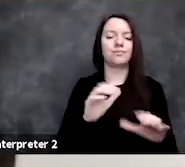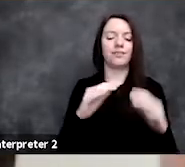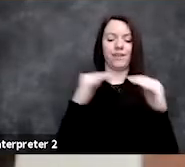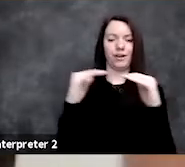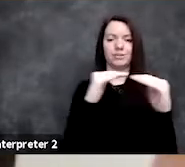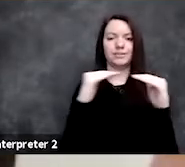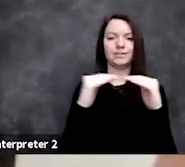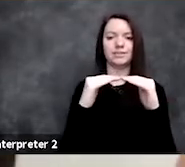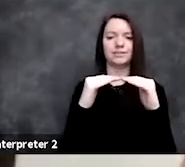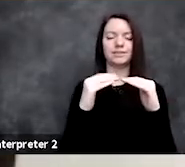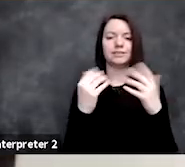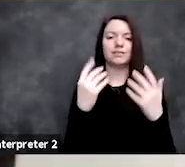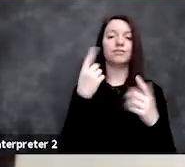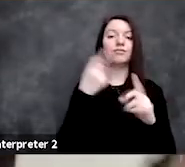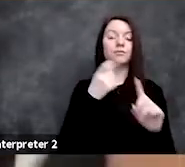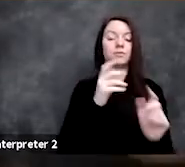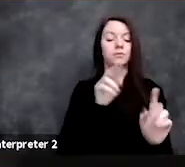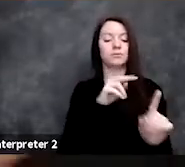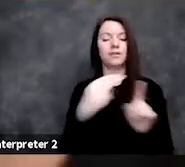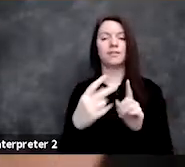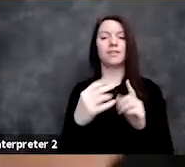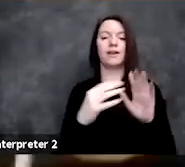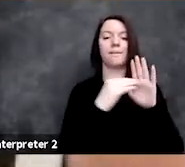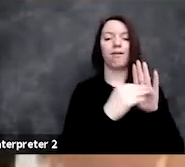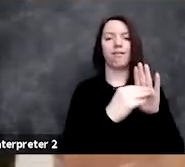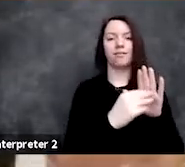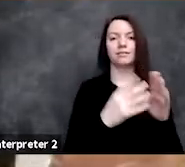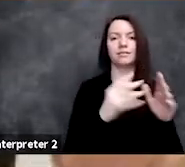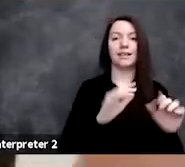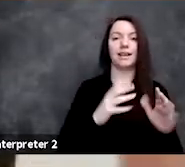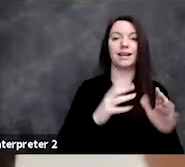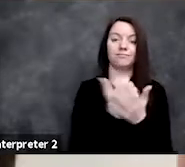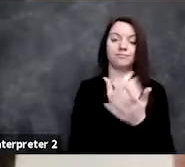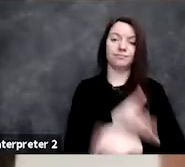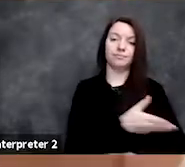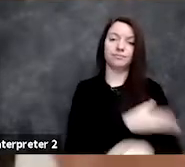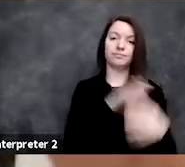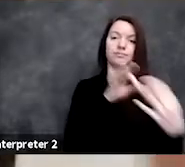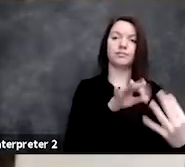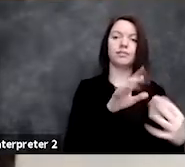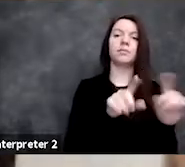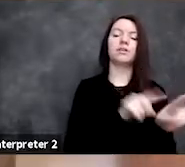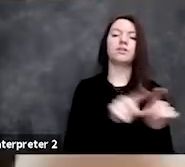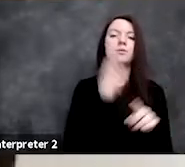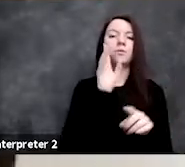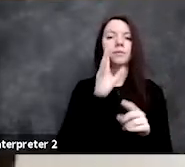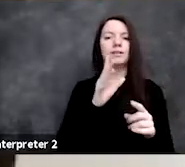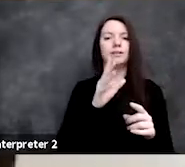in a way that models can perhaps optimize but also that are palatable in a healthcare setting.